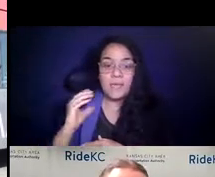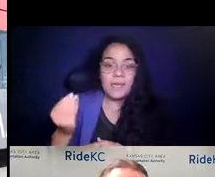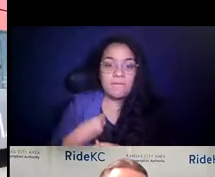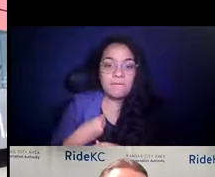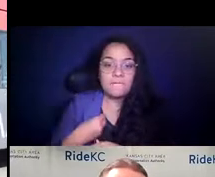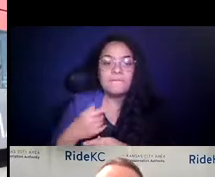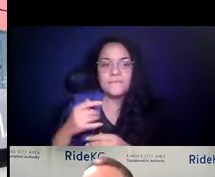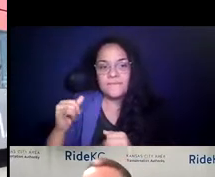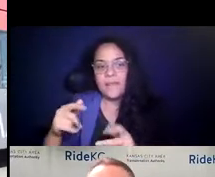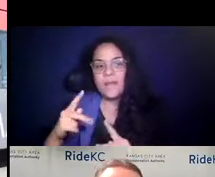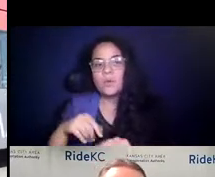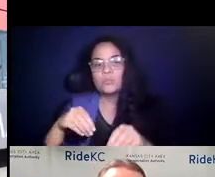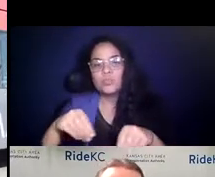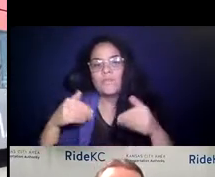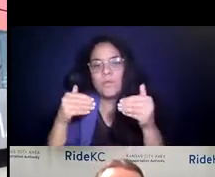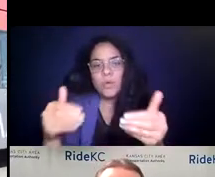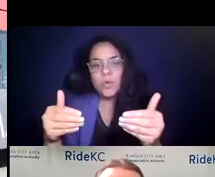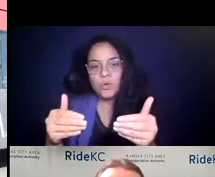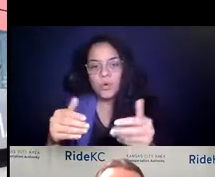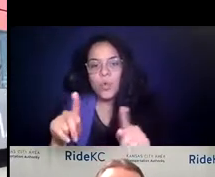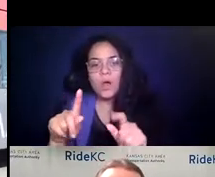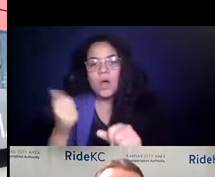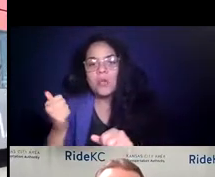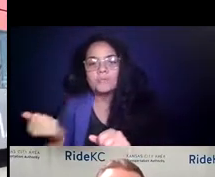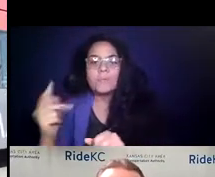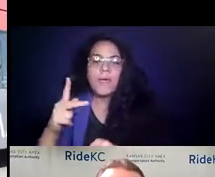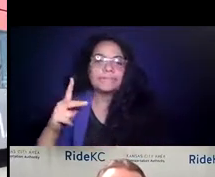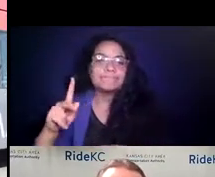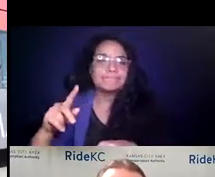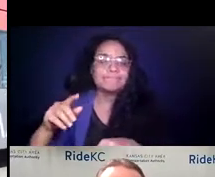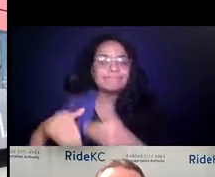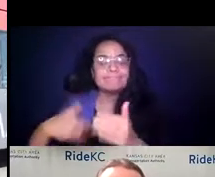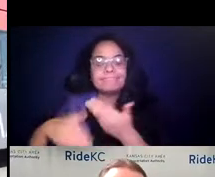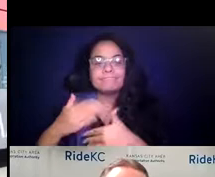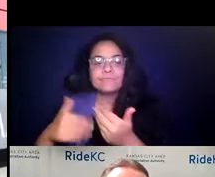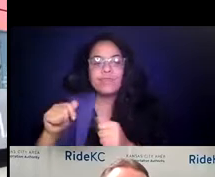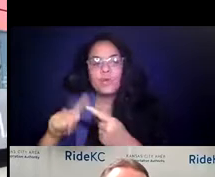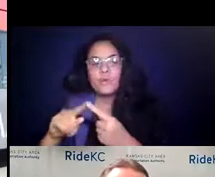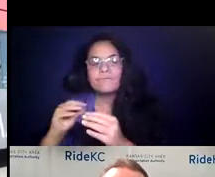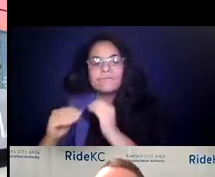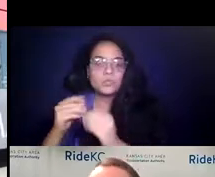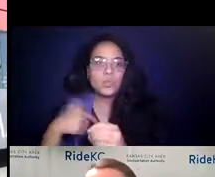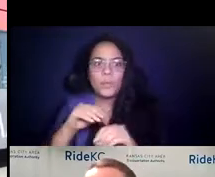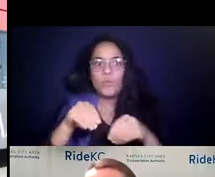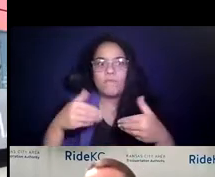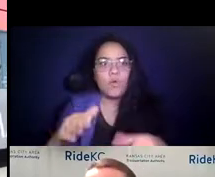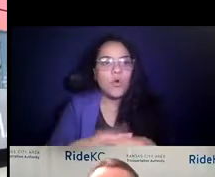us to move forward while others are back on their 14:58:25 heels and trying to patch holes. 14:58:28 We're moving forward on a capital projects, with innovative projects.